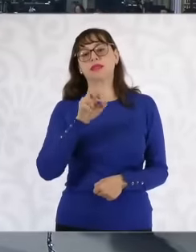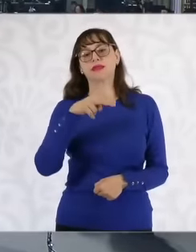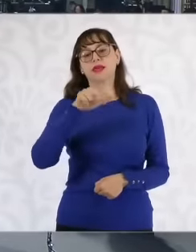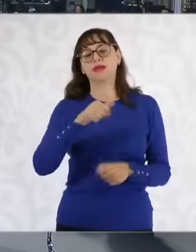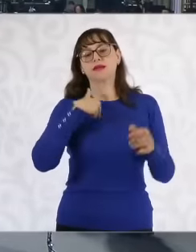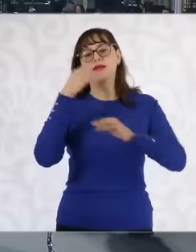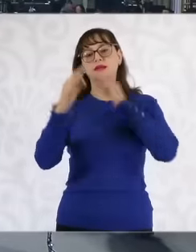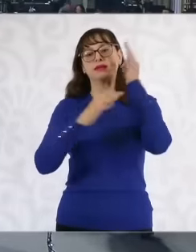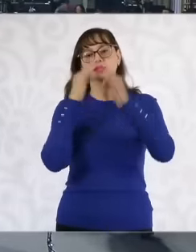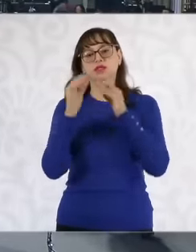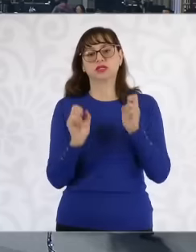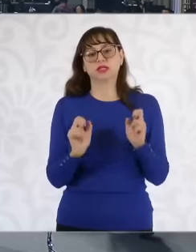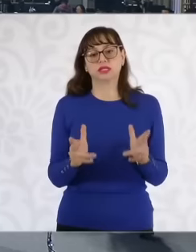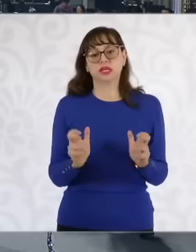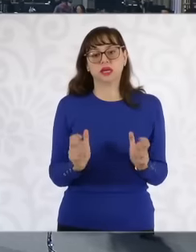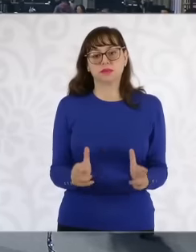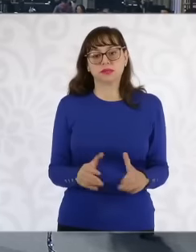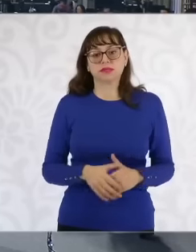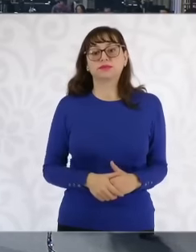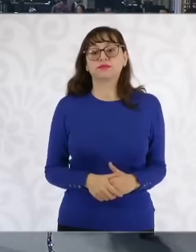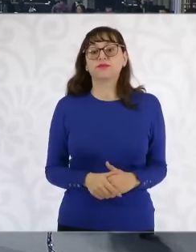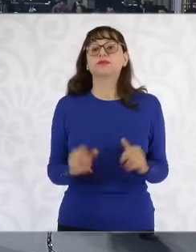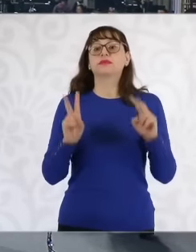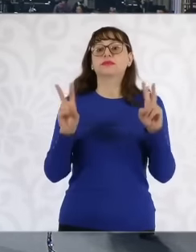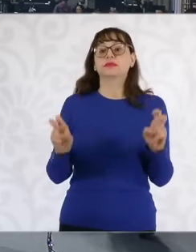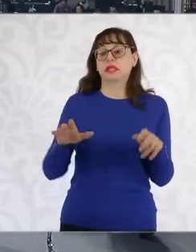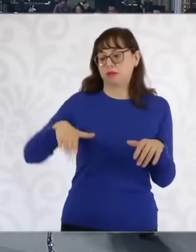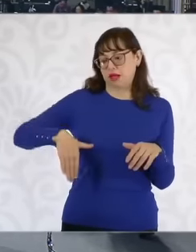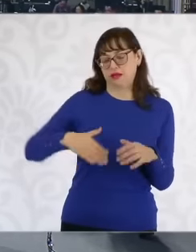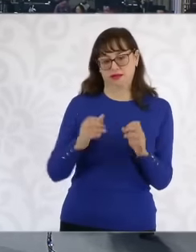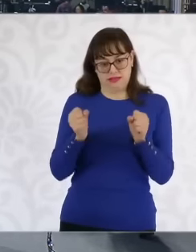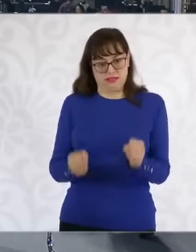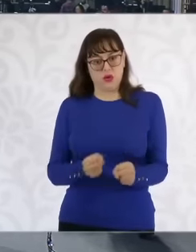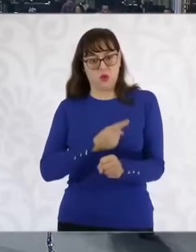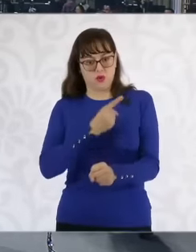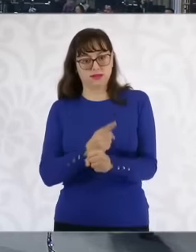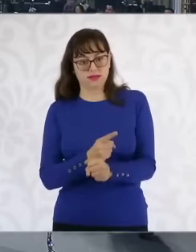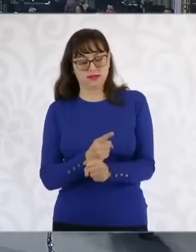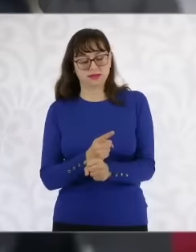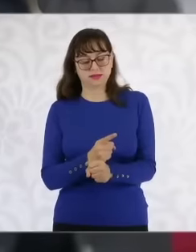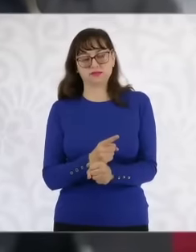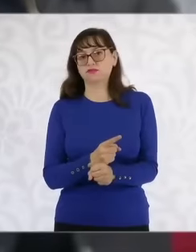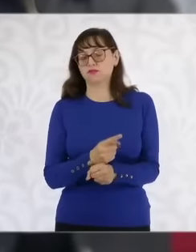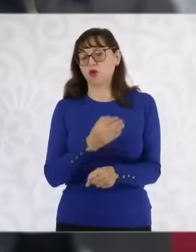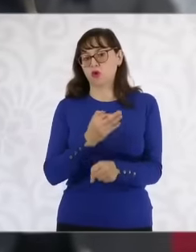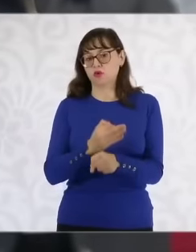precisely returning to the issue of security, a while ago, an